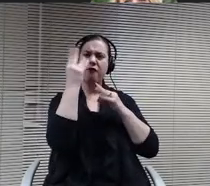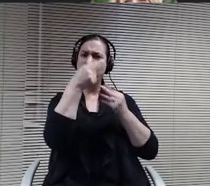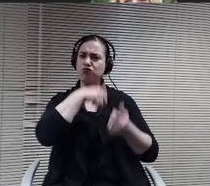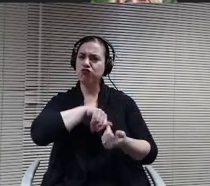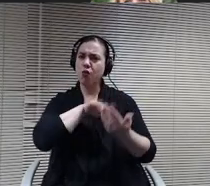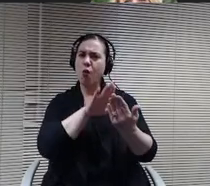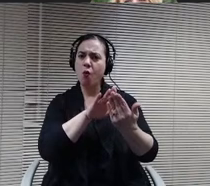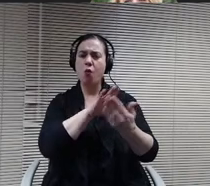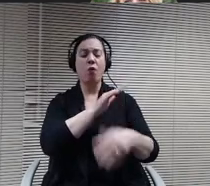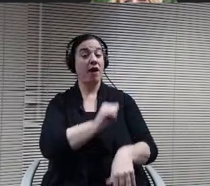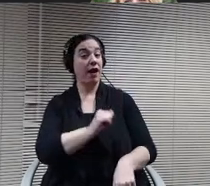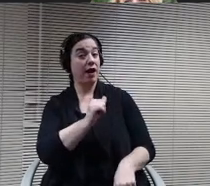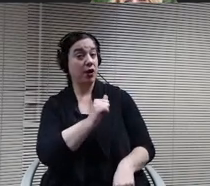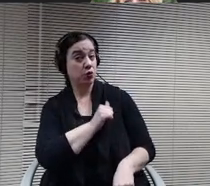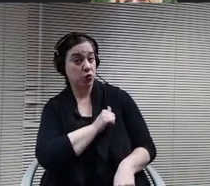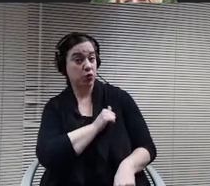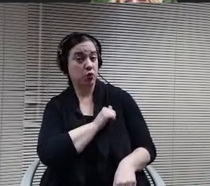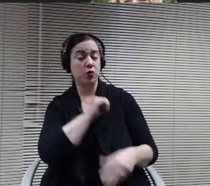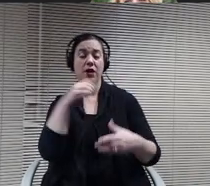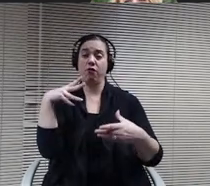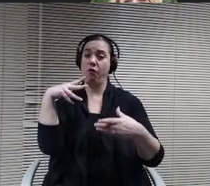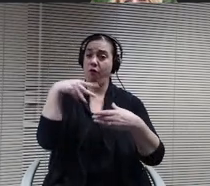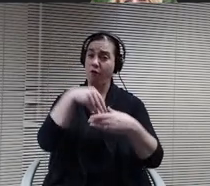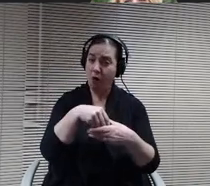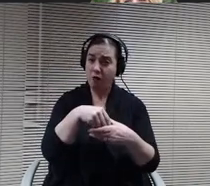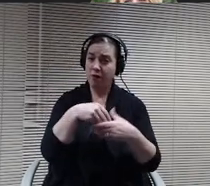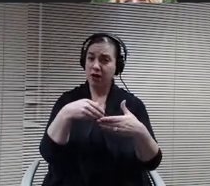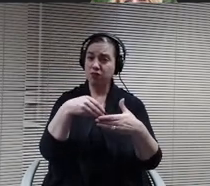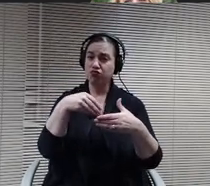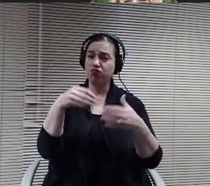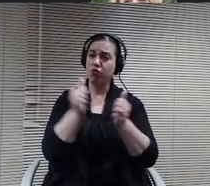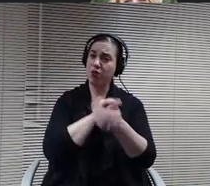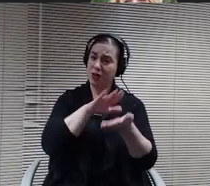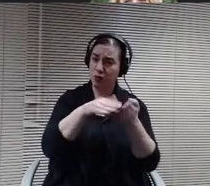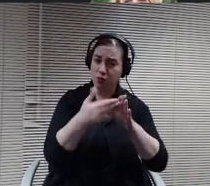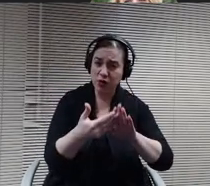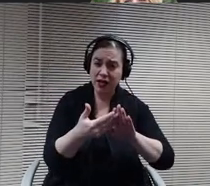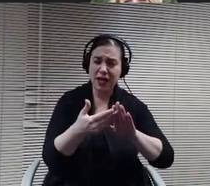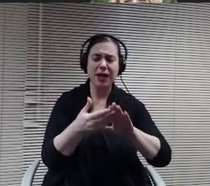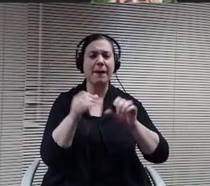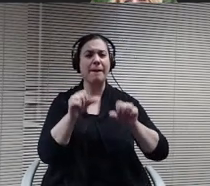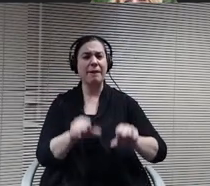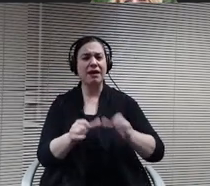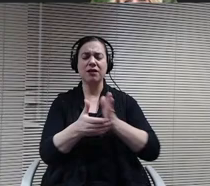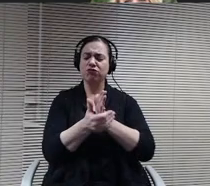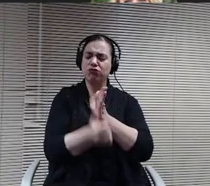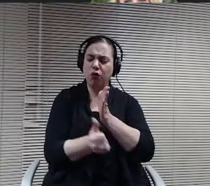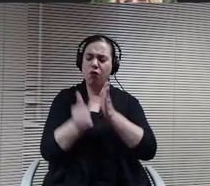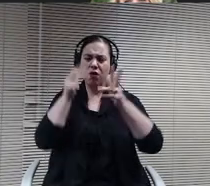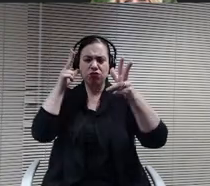he has in the community, the listening skills he has, but also balancing all of that ability to really listen to the